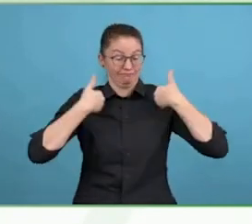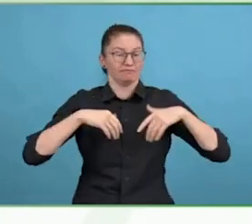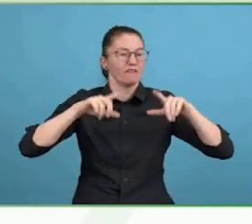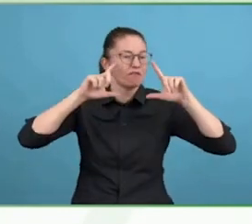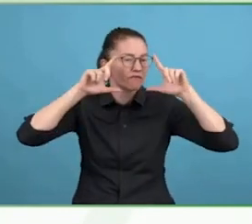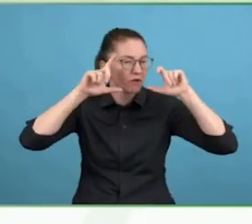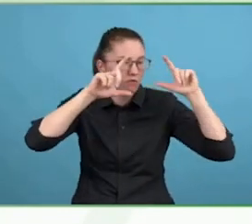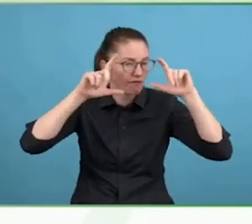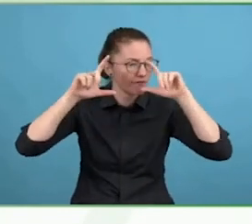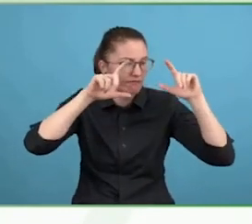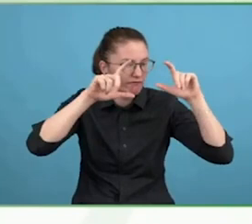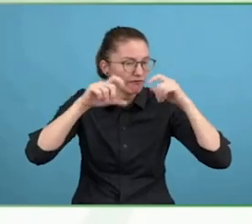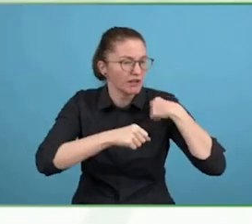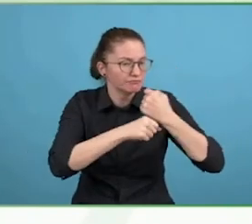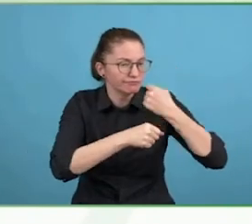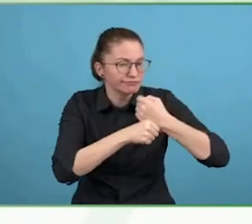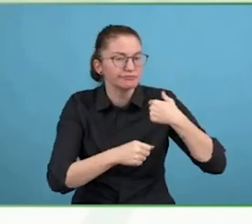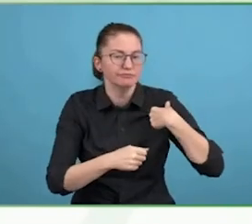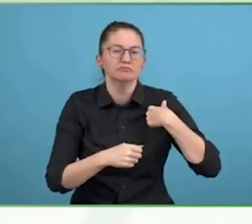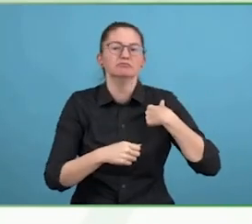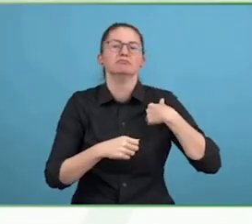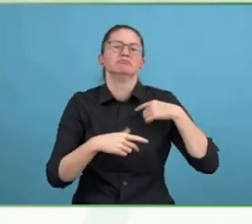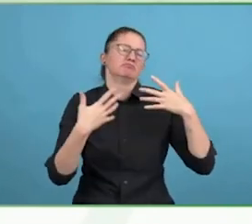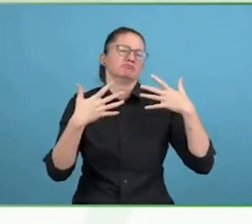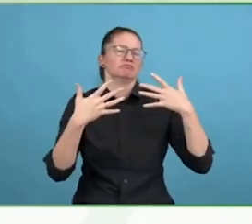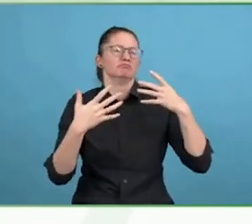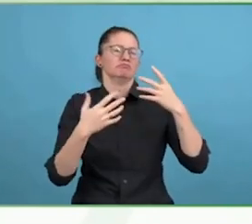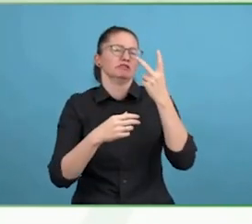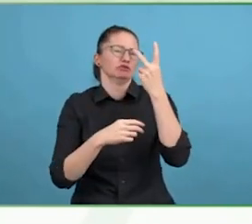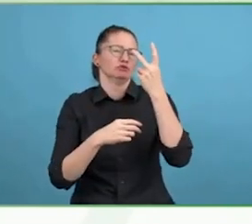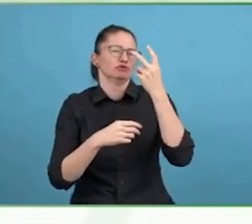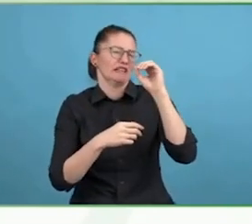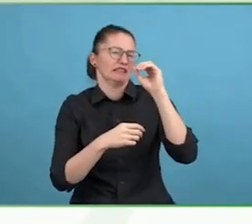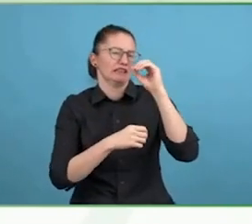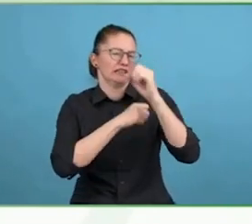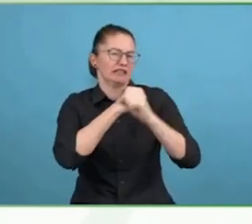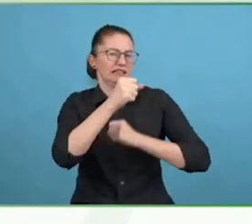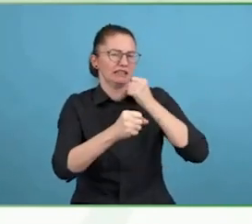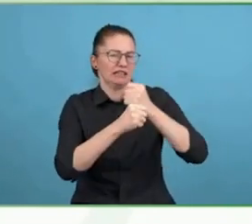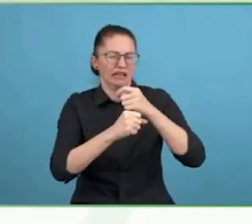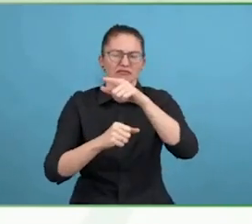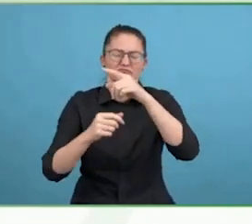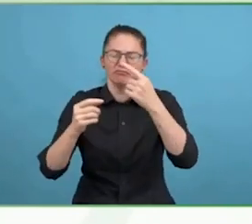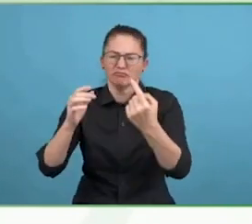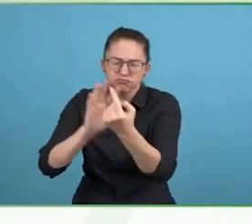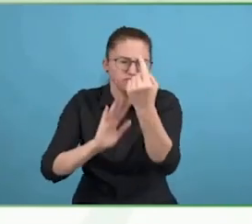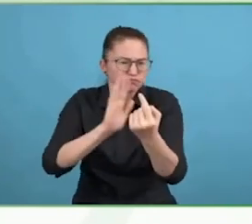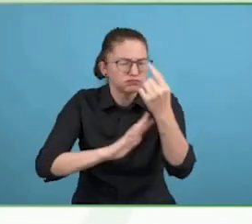For that, the idea was born and I wanted to create a foundation that approach slightly differently.